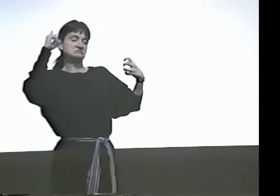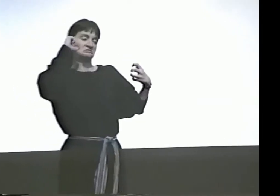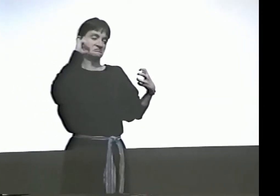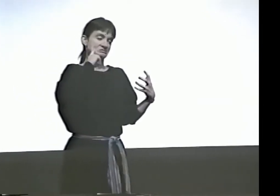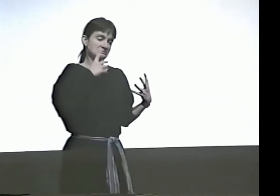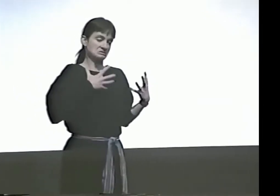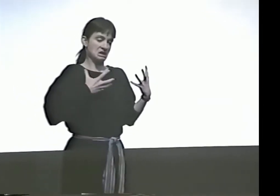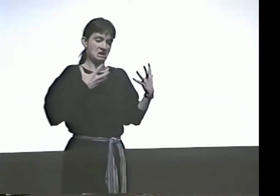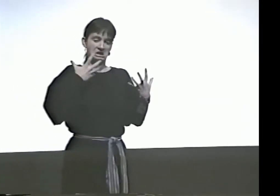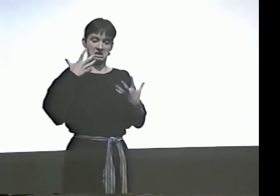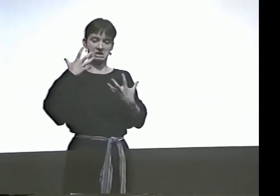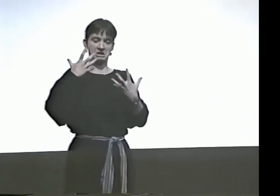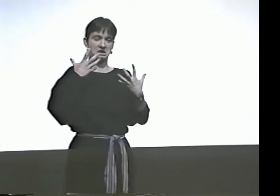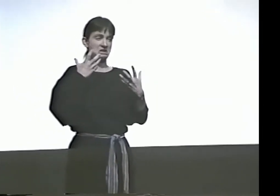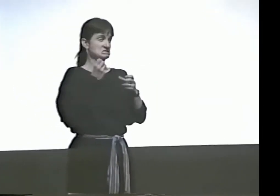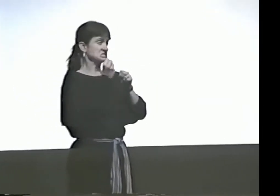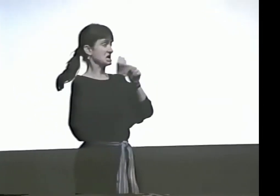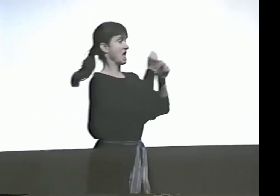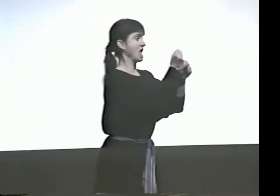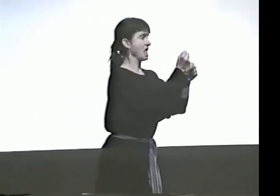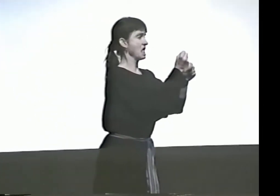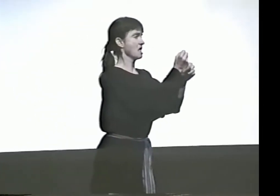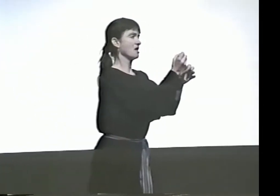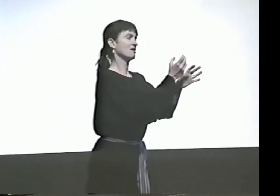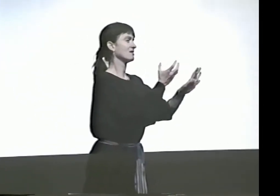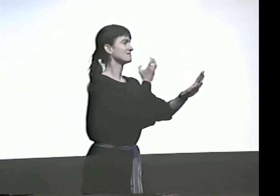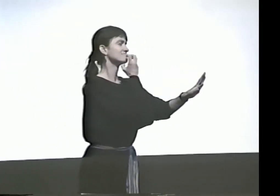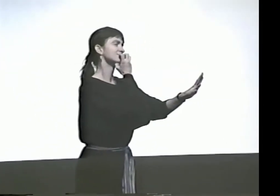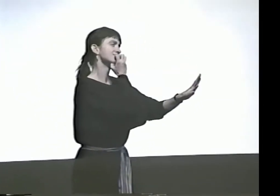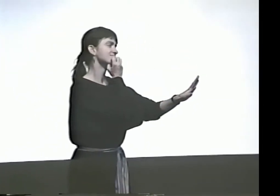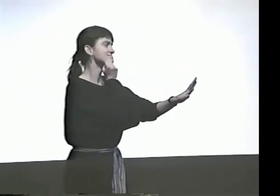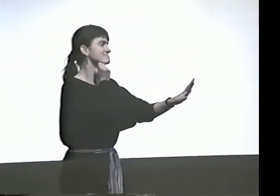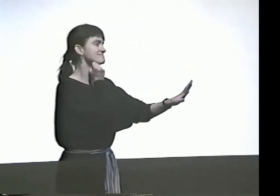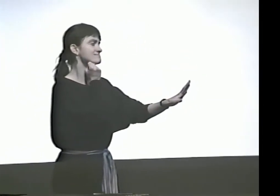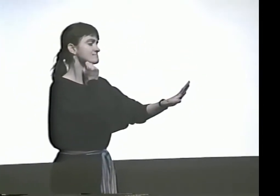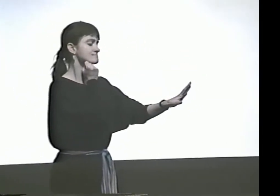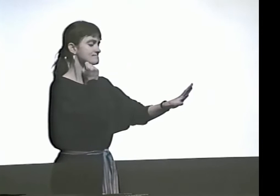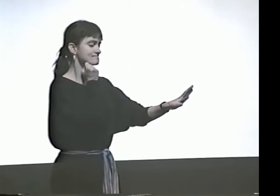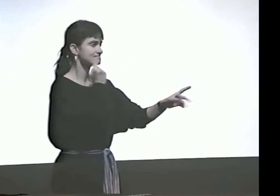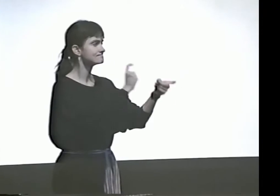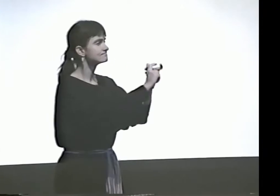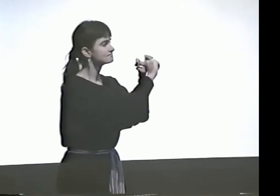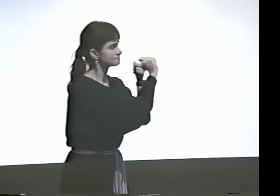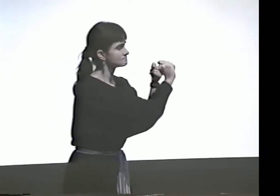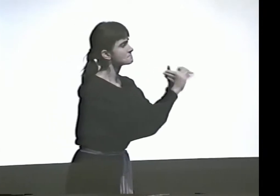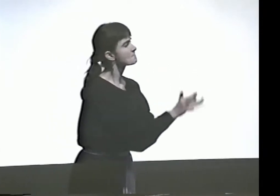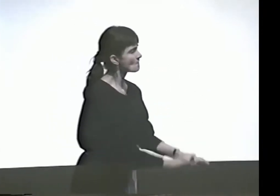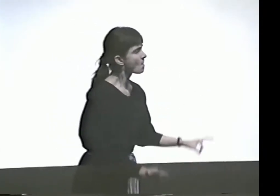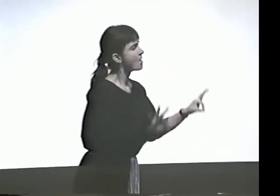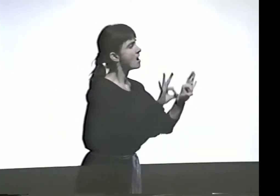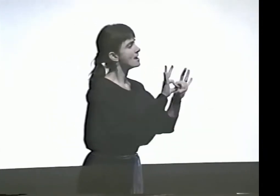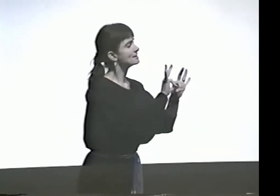I GOT REALLY BITTER AND ANGRY AND BITTER ABOUT MY DEAFNESS, AND I DIDN'T WANT TO TAKE IT OUT ON HIM.